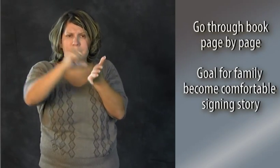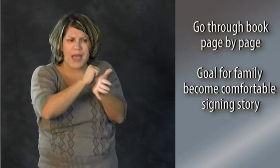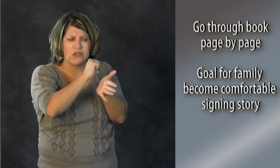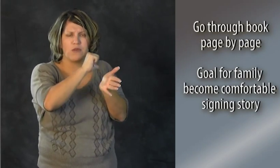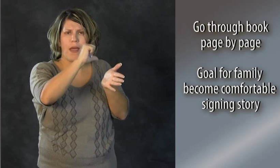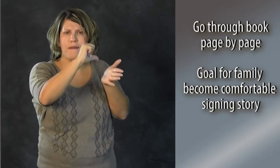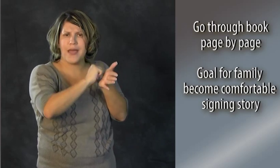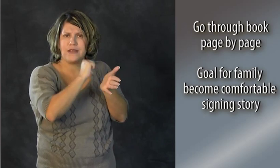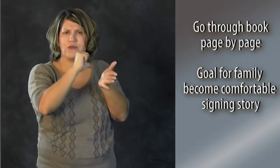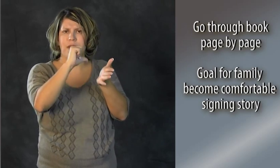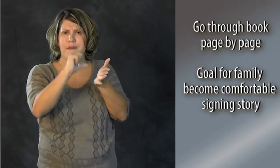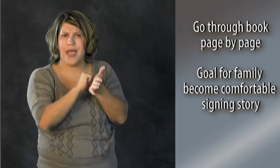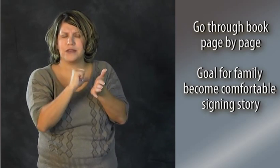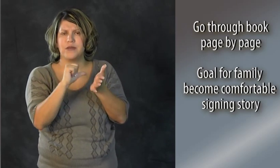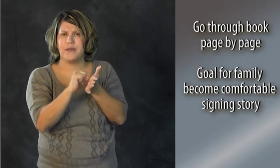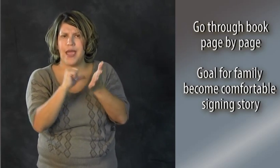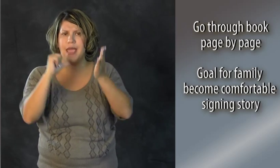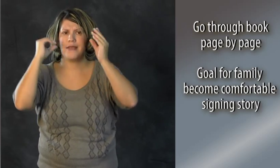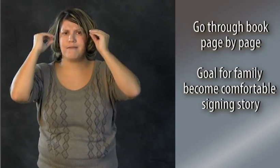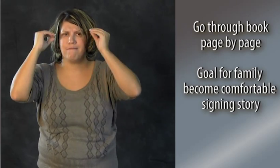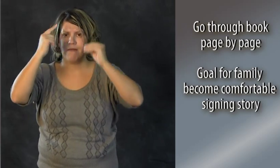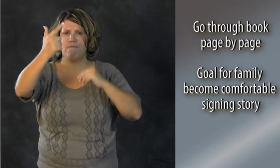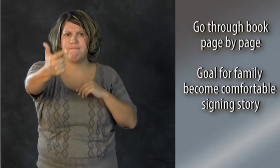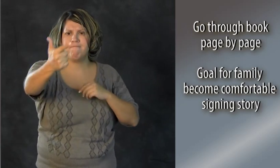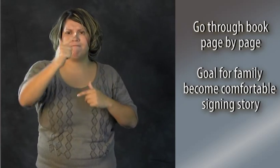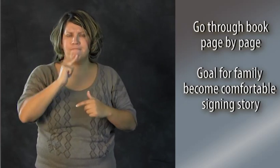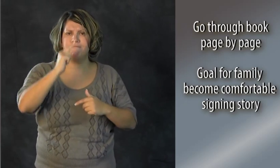The tutor and the family will go page by page,